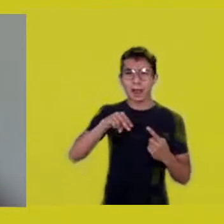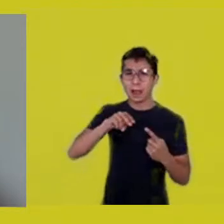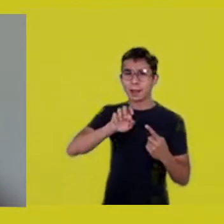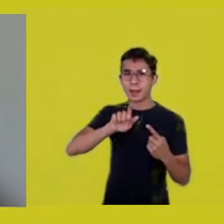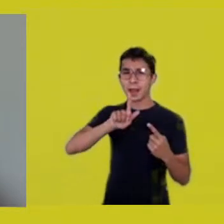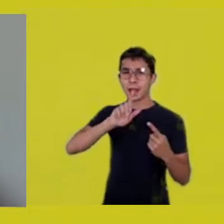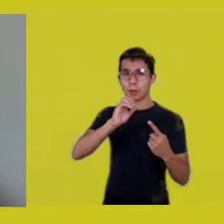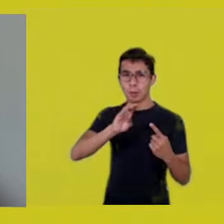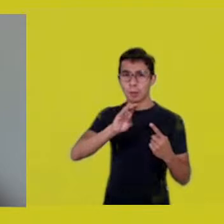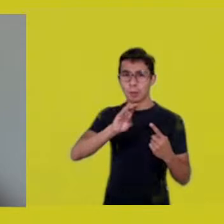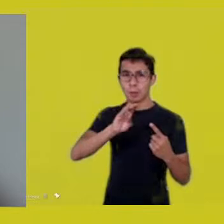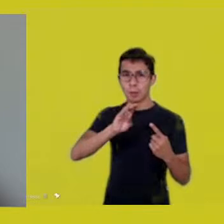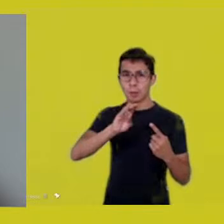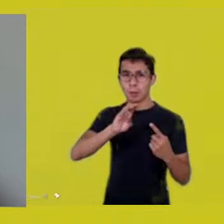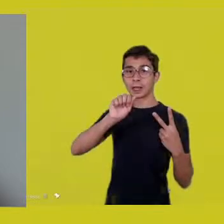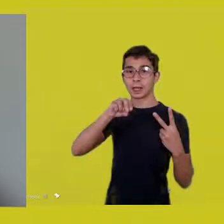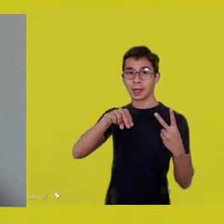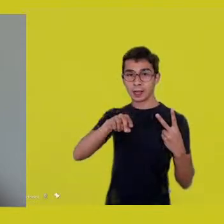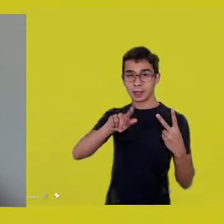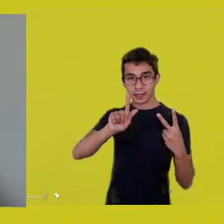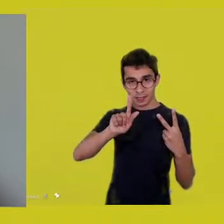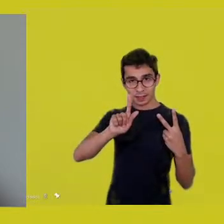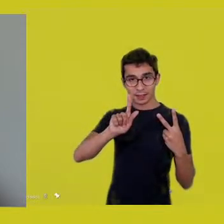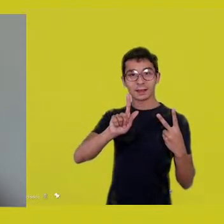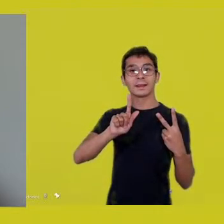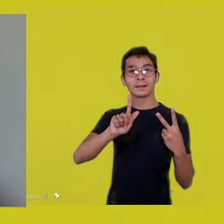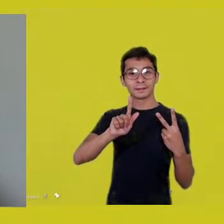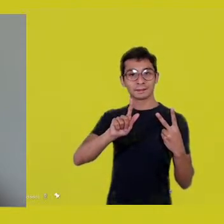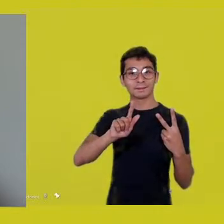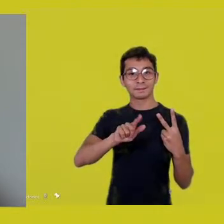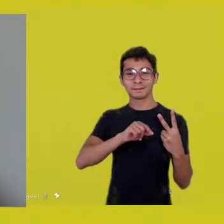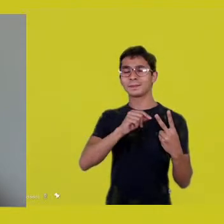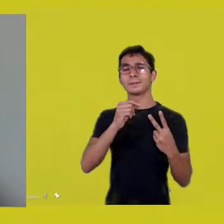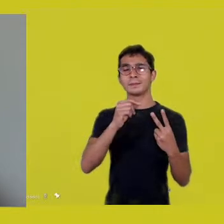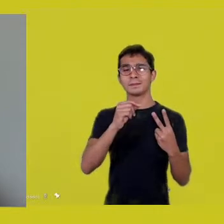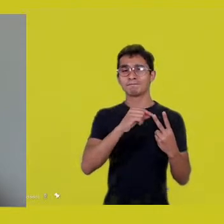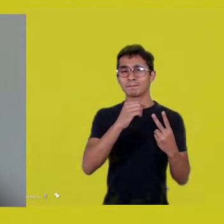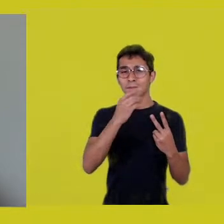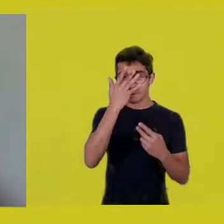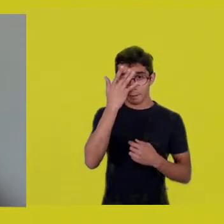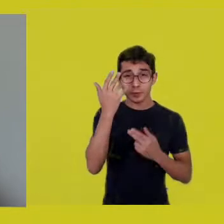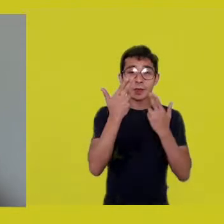with the perspectives of the other cousins who have already been here,